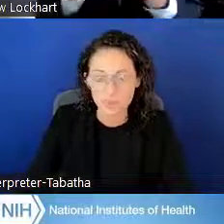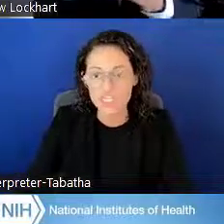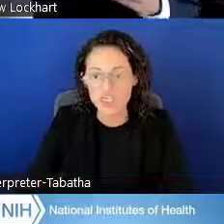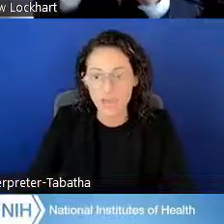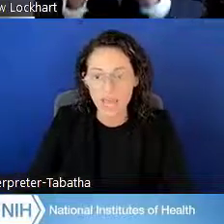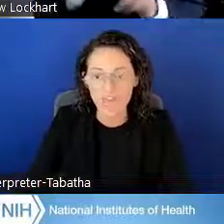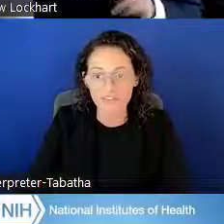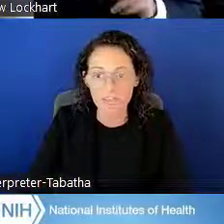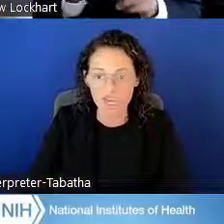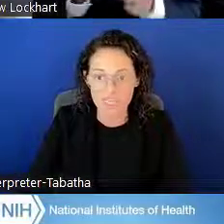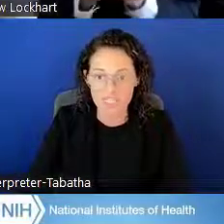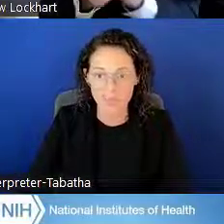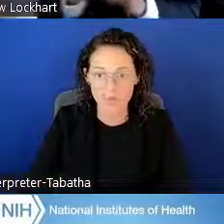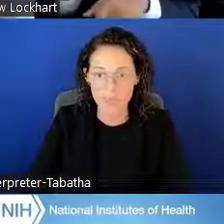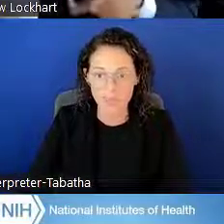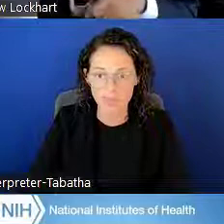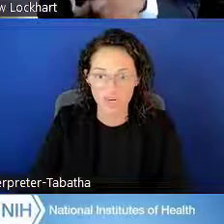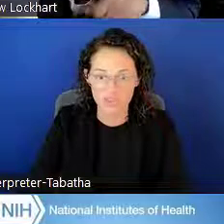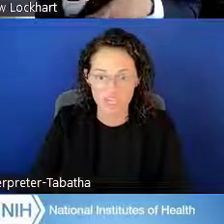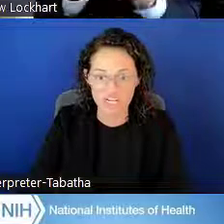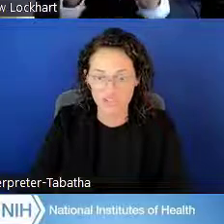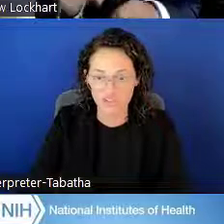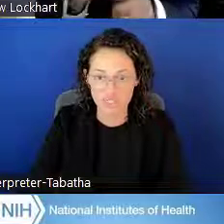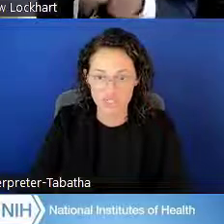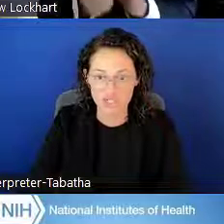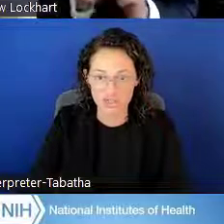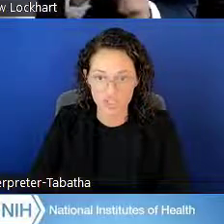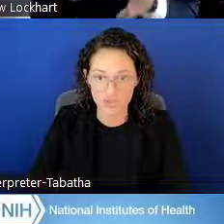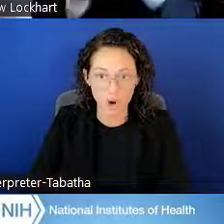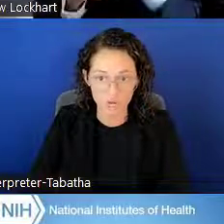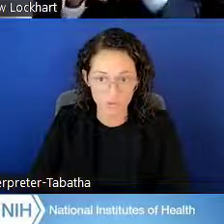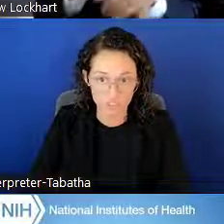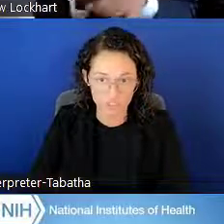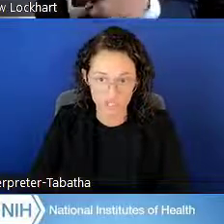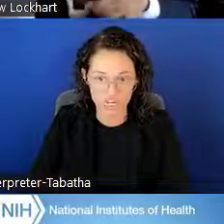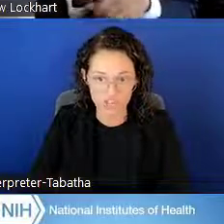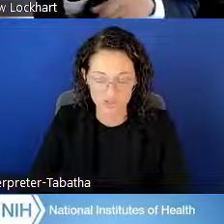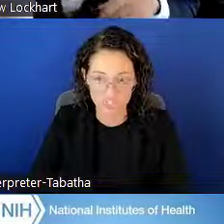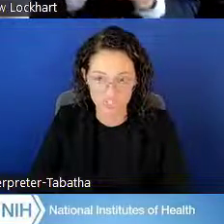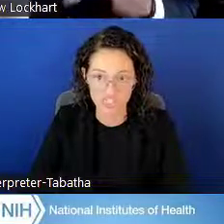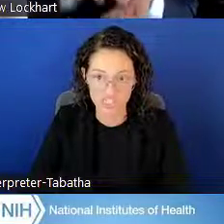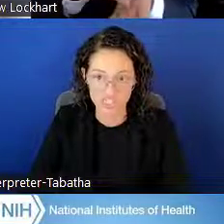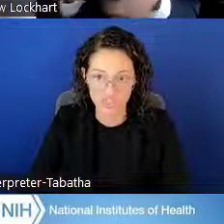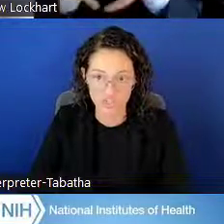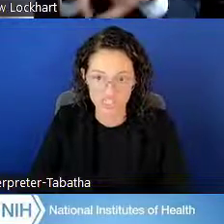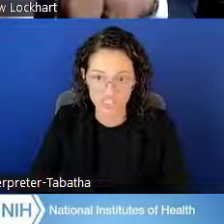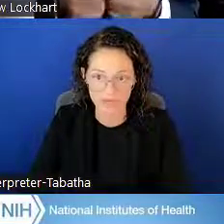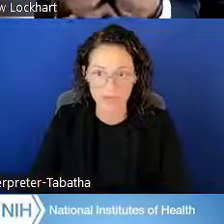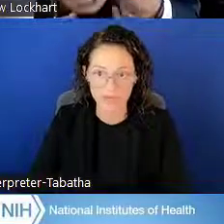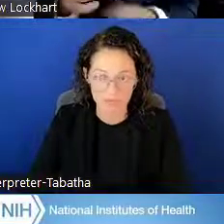We do have a process for people that are changing their institution. You are able to change your research institution